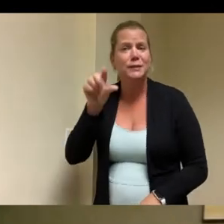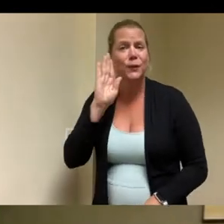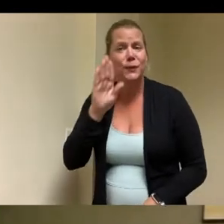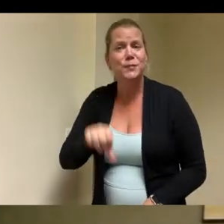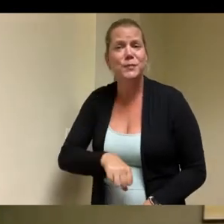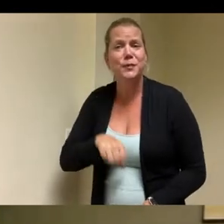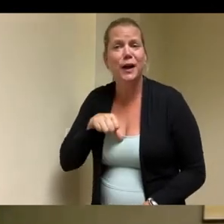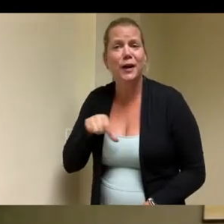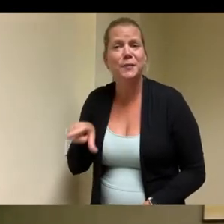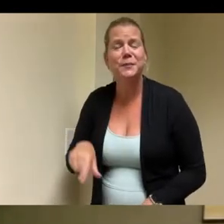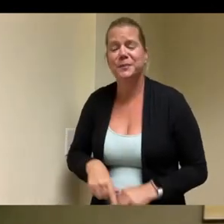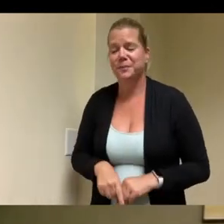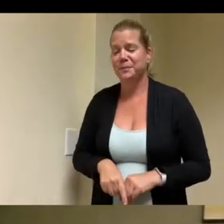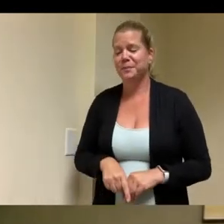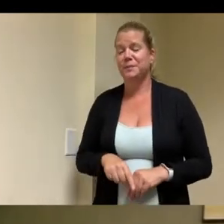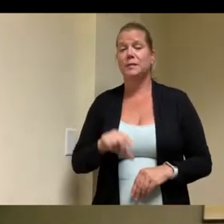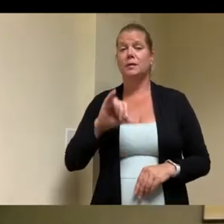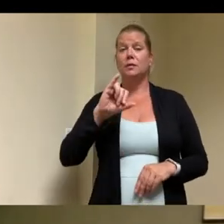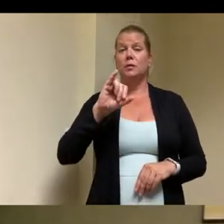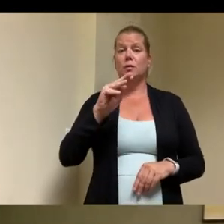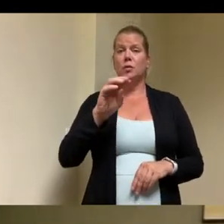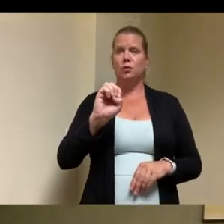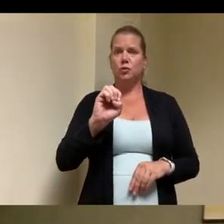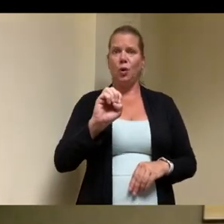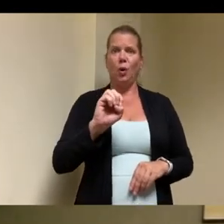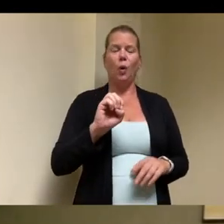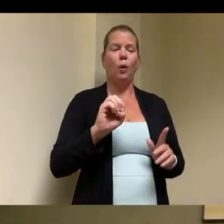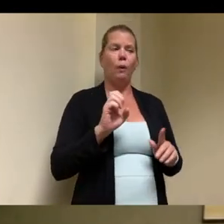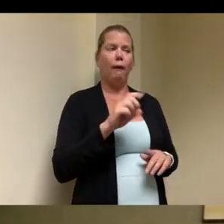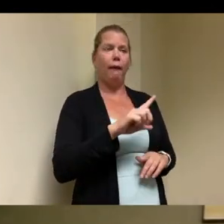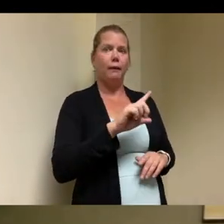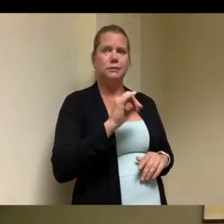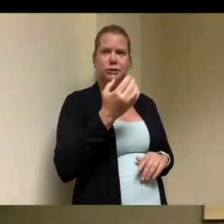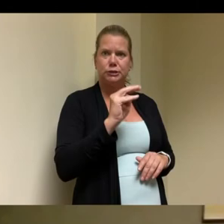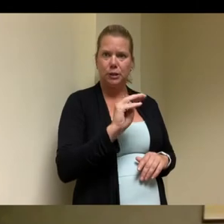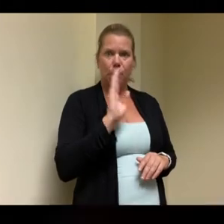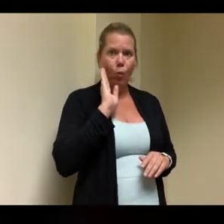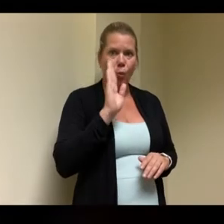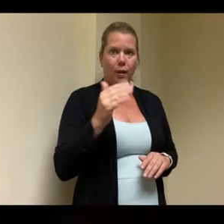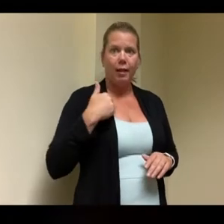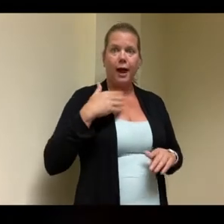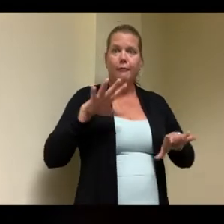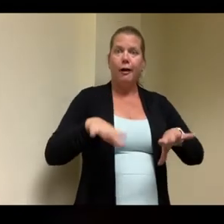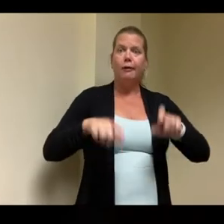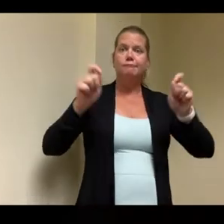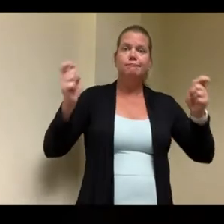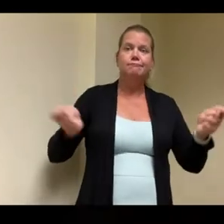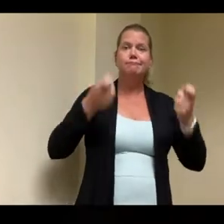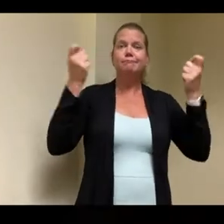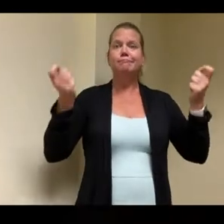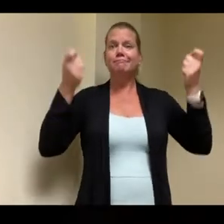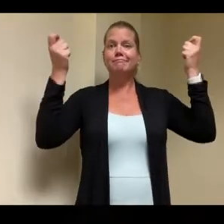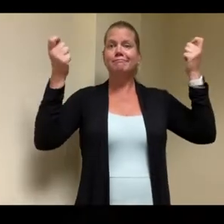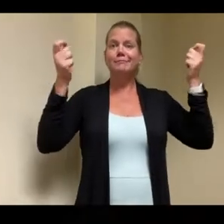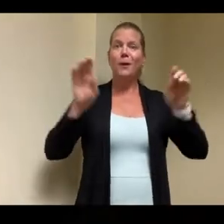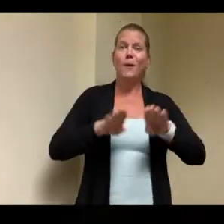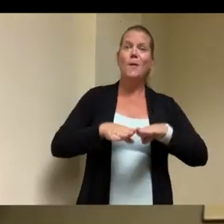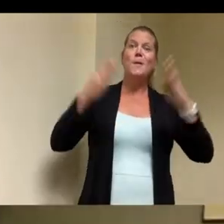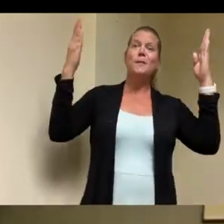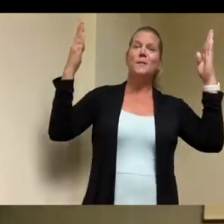a move-in day celebration i mean obviously in the pandemic you can't have you know streamers and ice cream trucks but uh